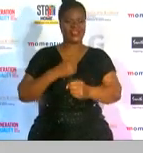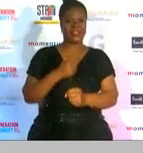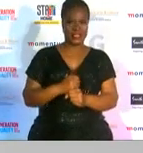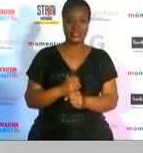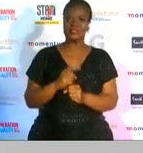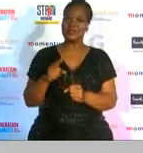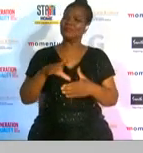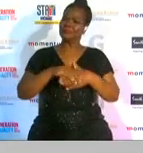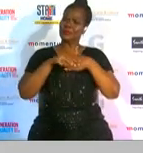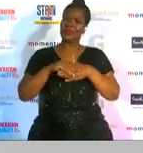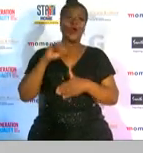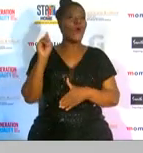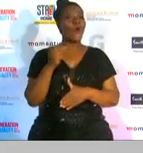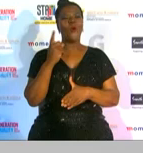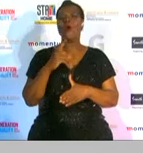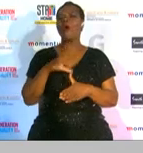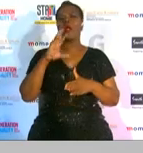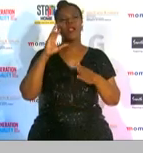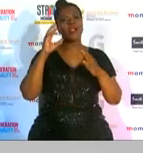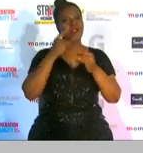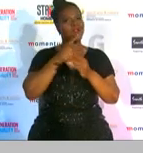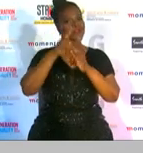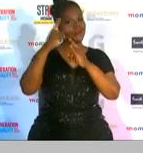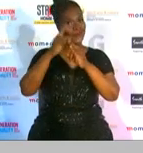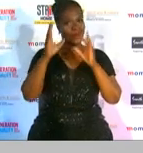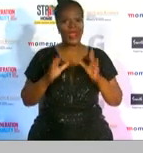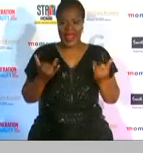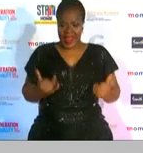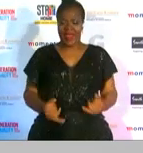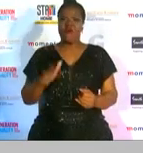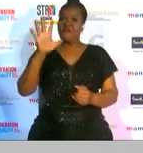and let's go to the fifth and final ministerial recognition recipient award